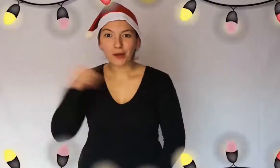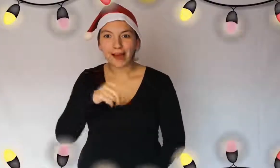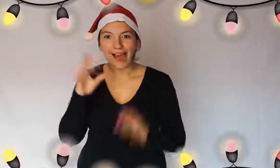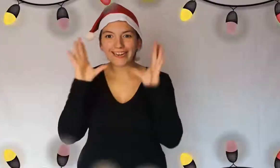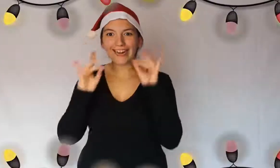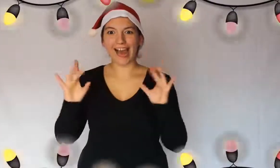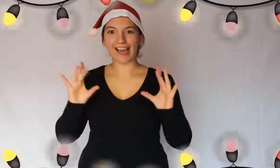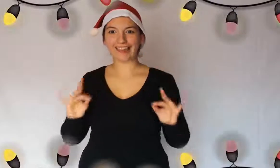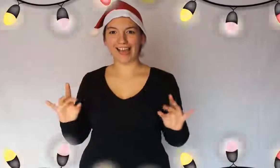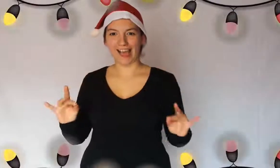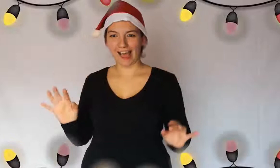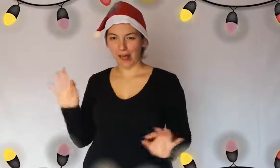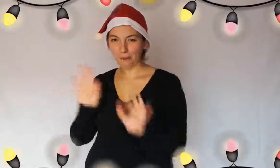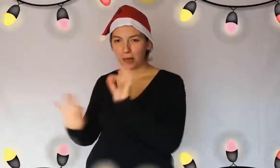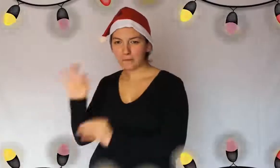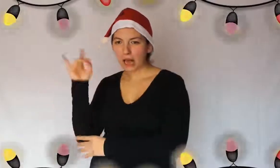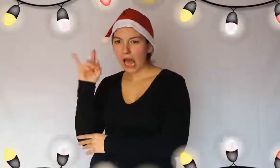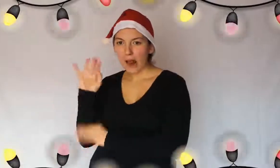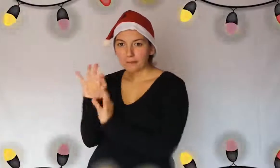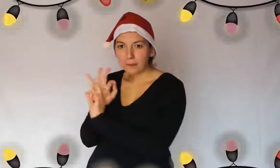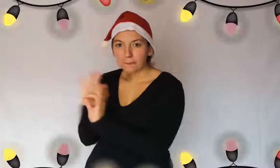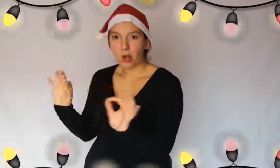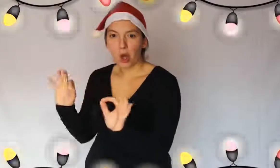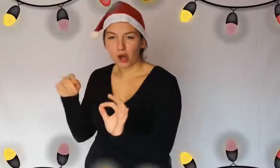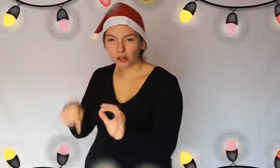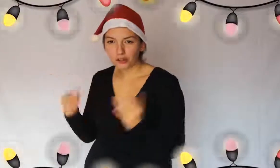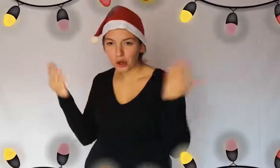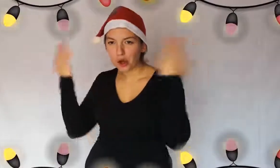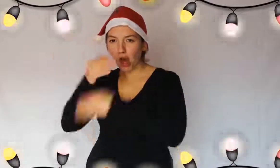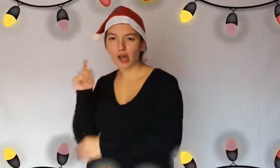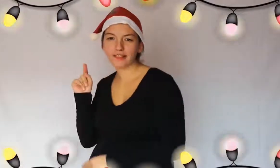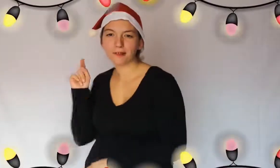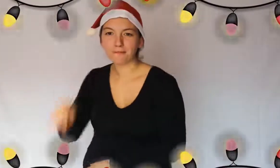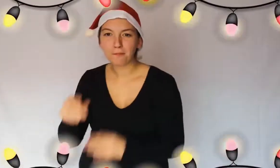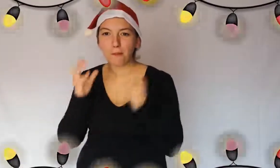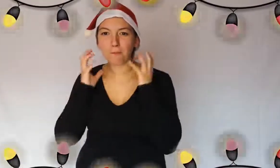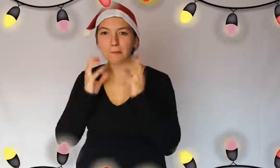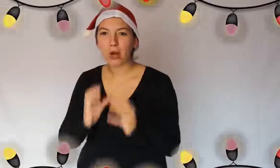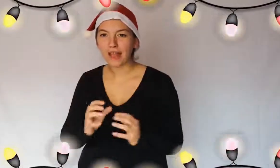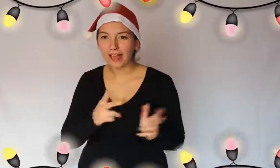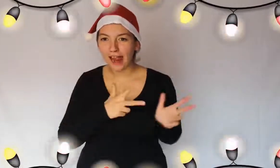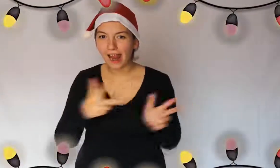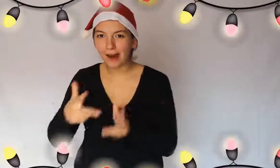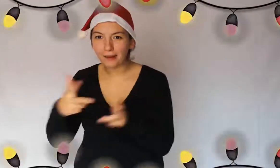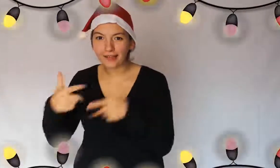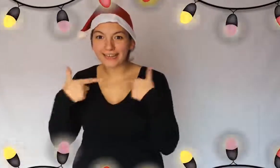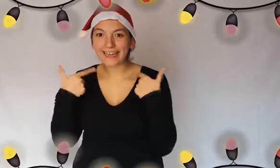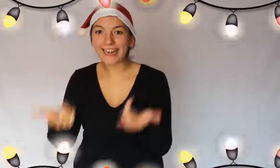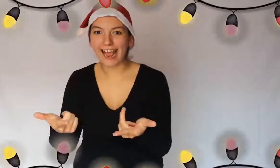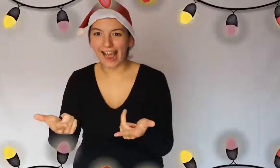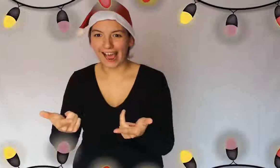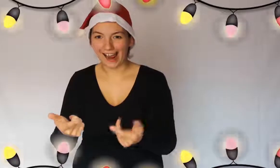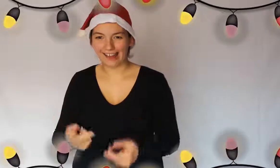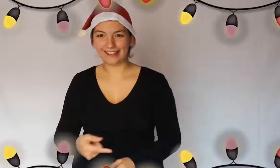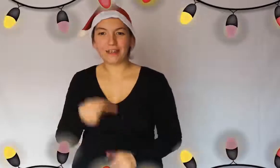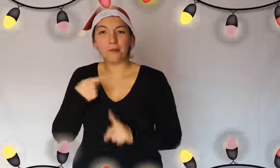Tomorrow is Christmas! The tree is ready so this night Santa Claus will come and bring the presents.